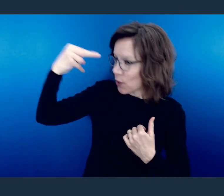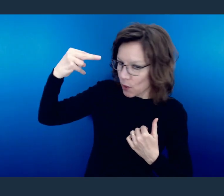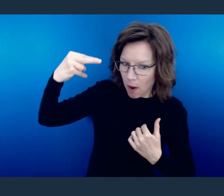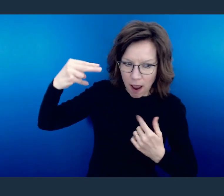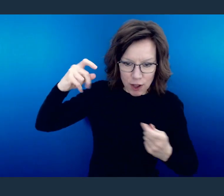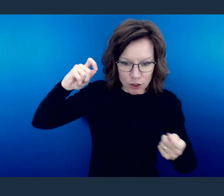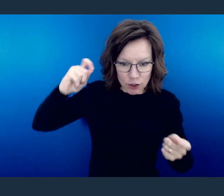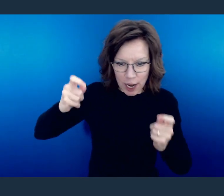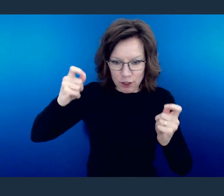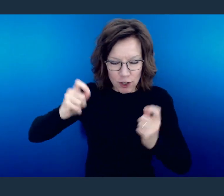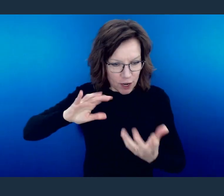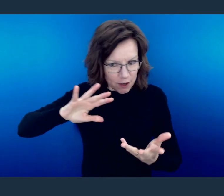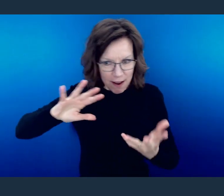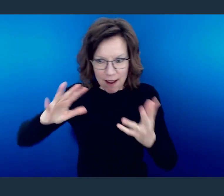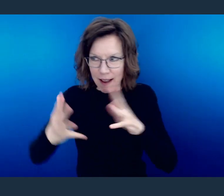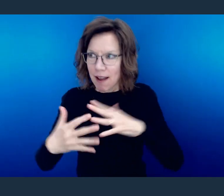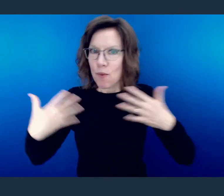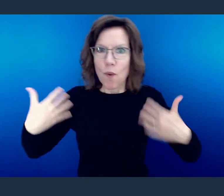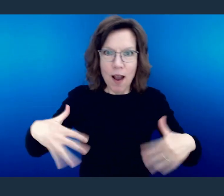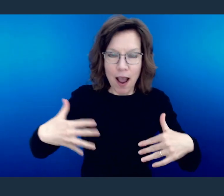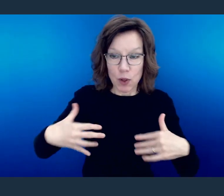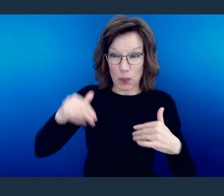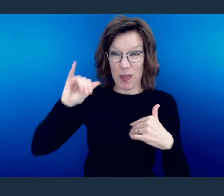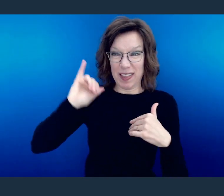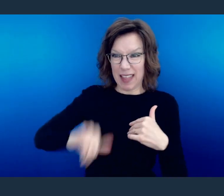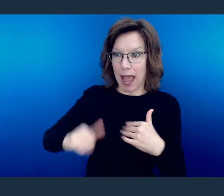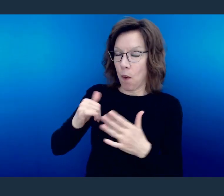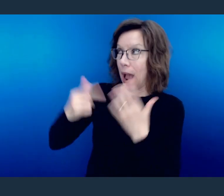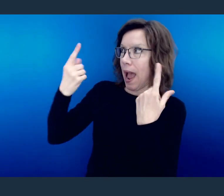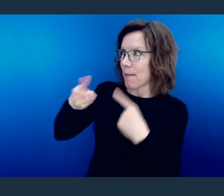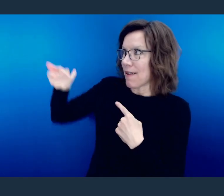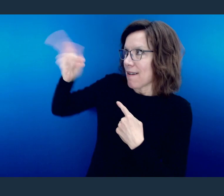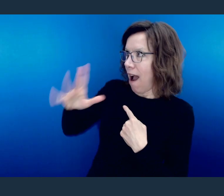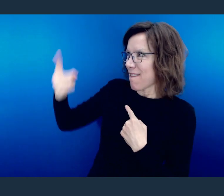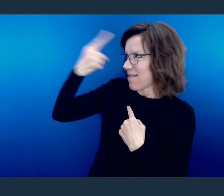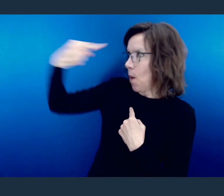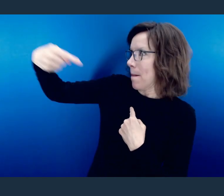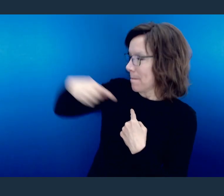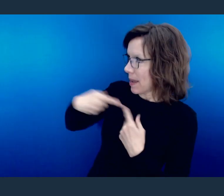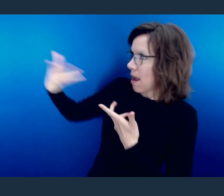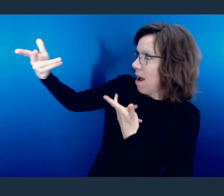But on the back end of that, that's what was done for us.